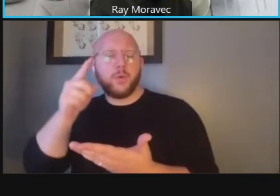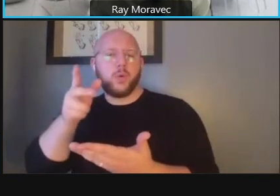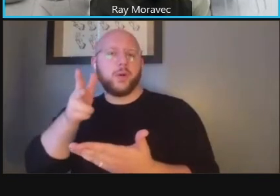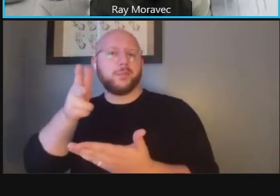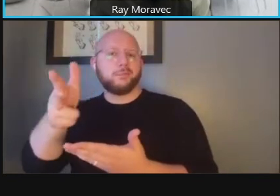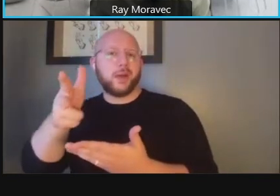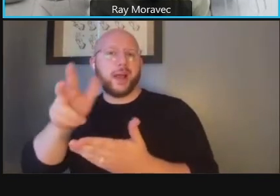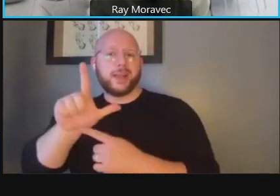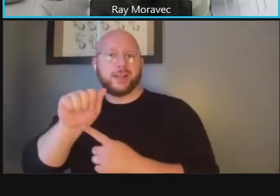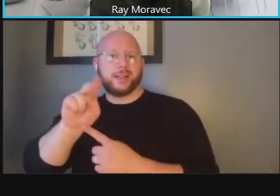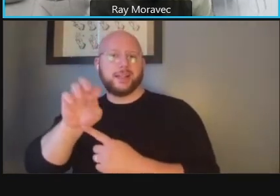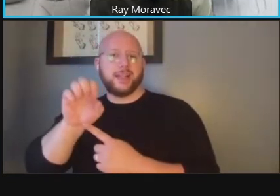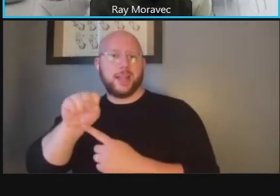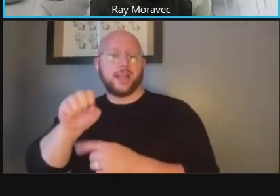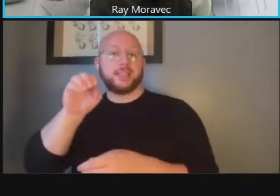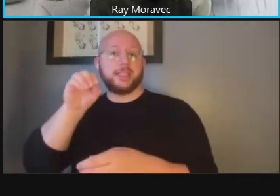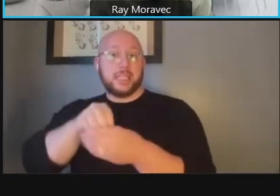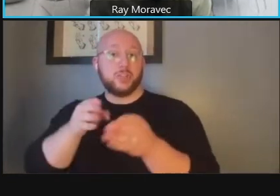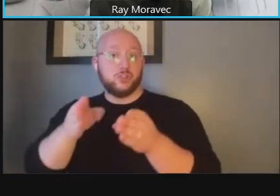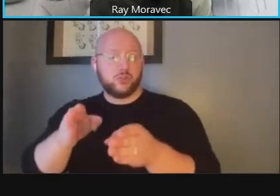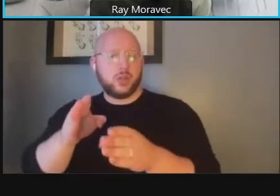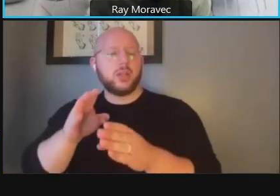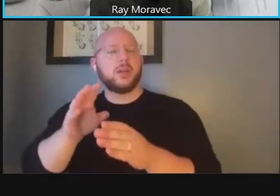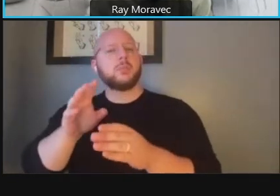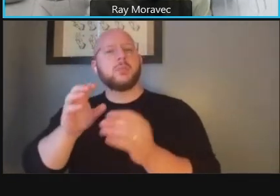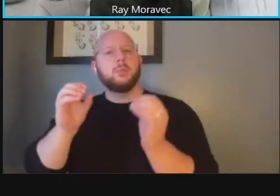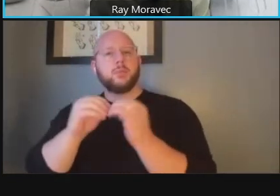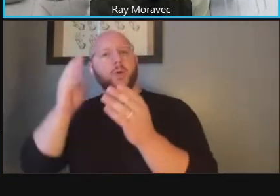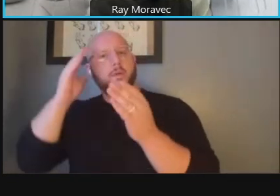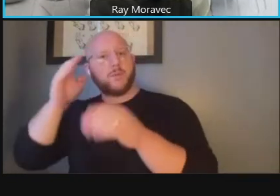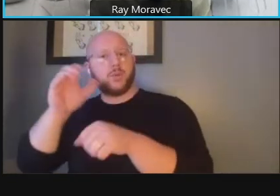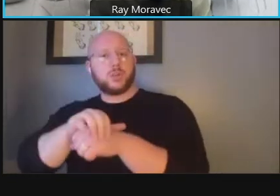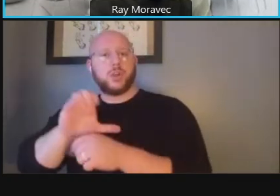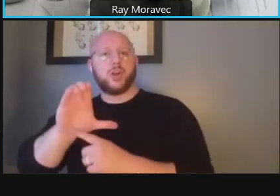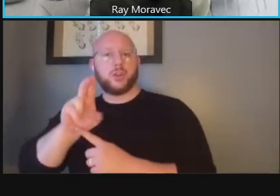within the roadway we're focused on the curb back but we will coordinate closely